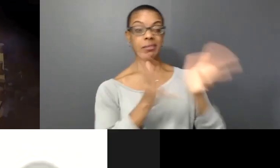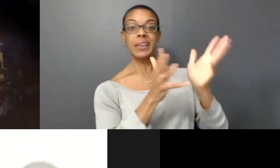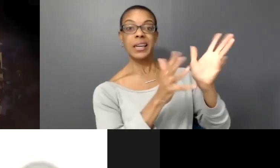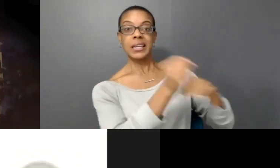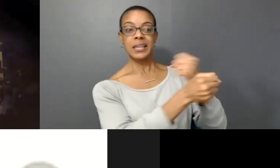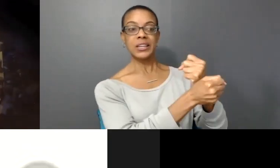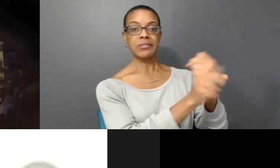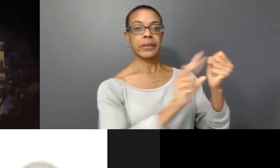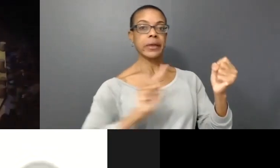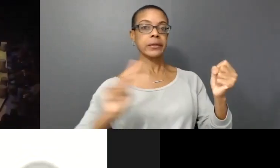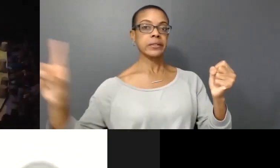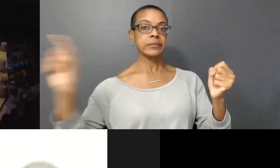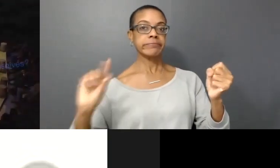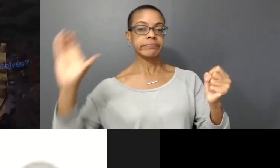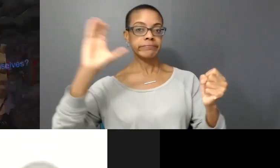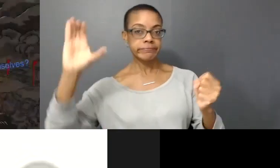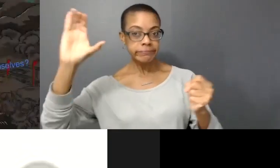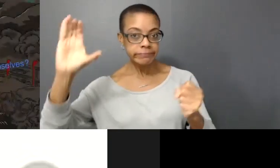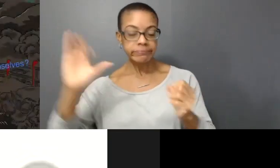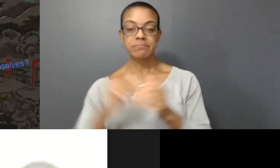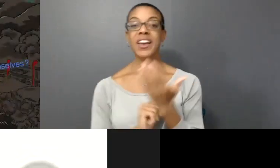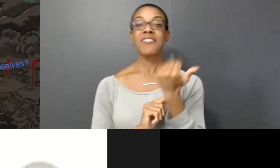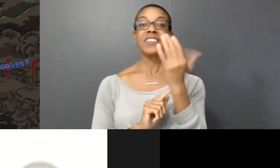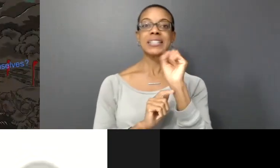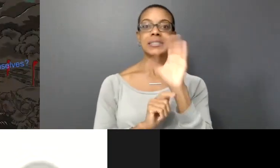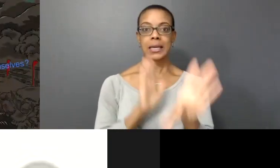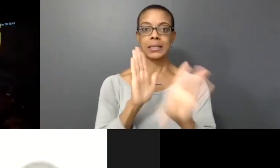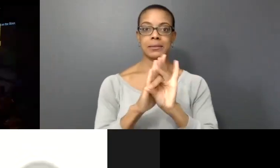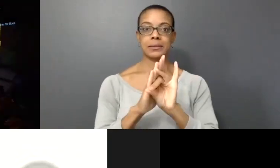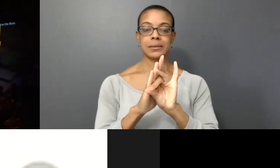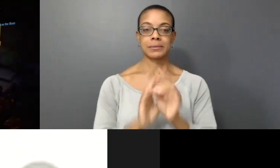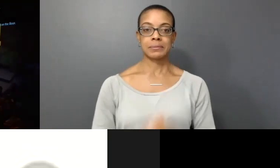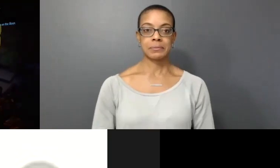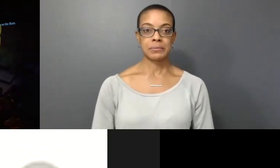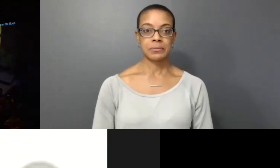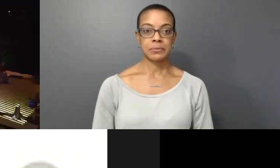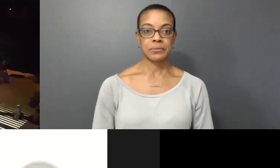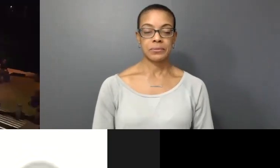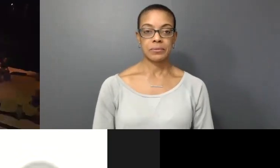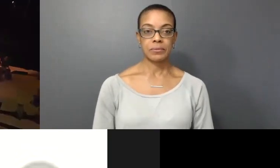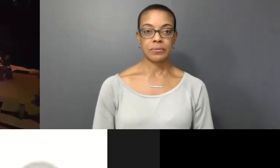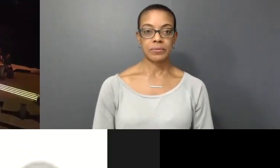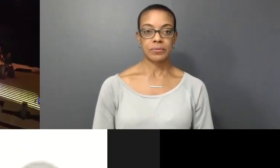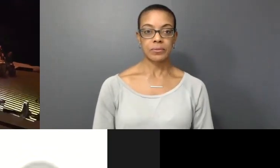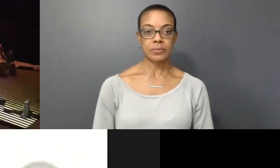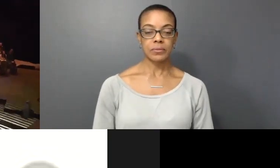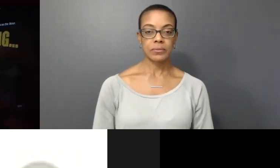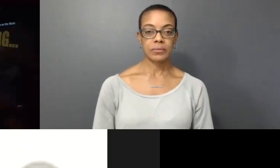for the deed themselves. You have 15 seconds.